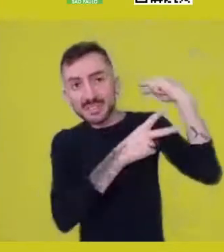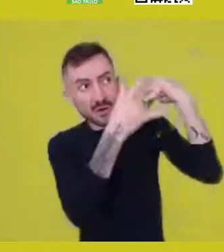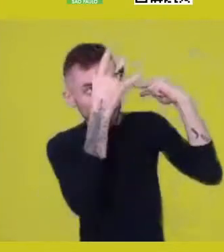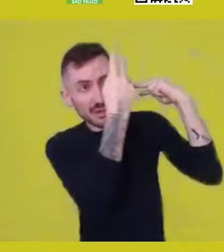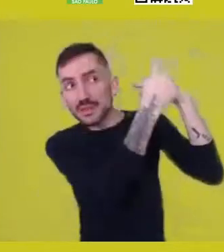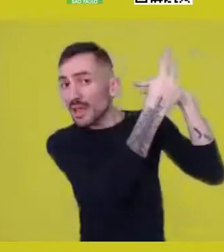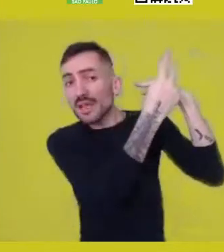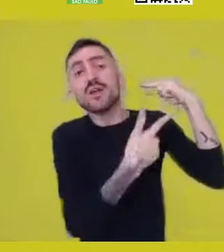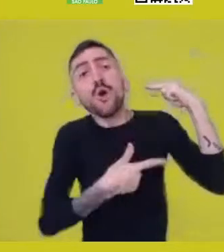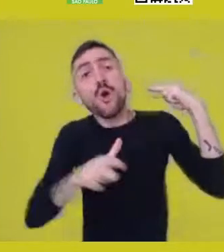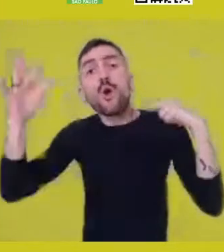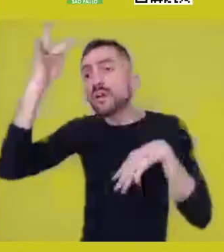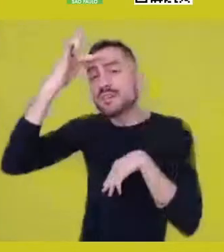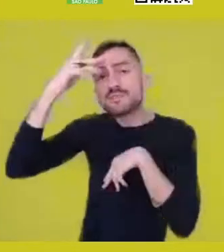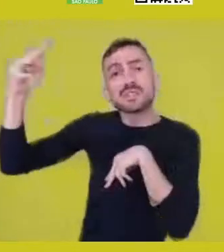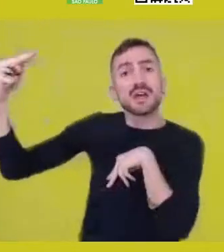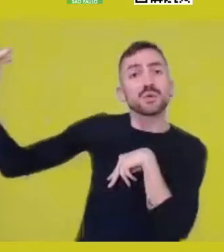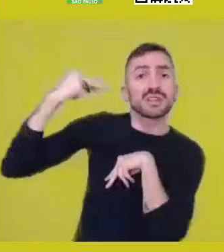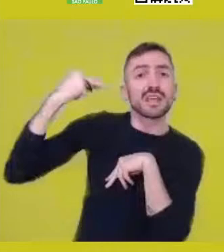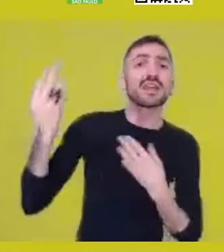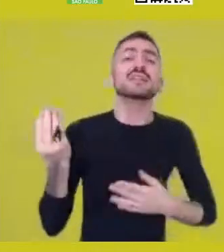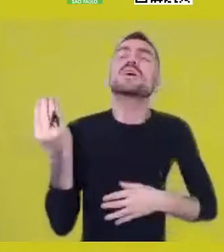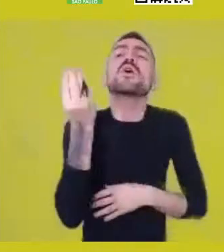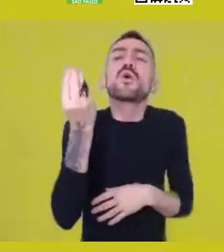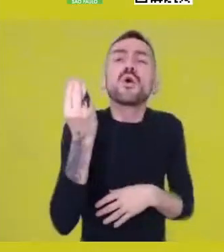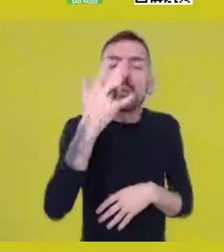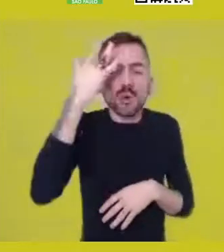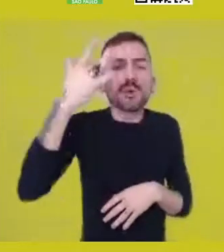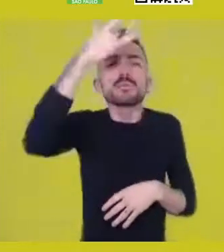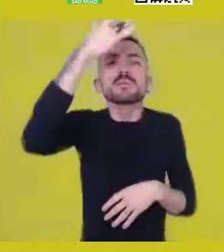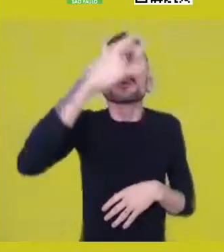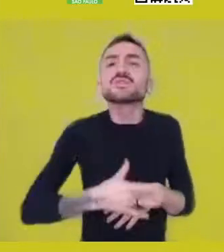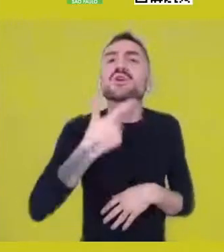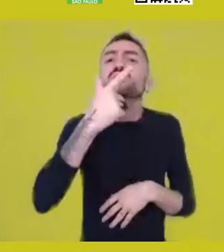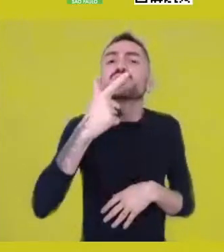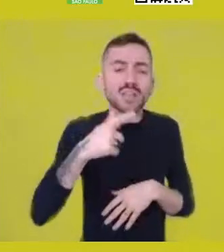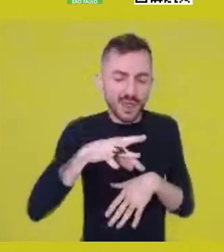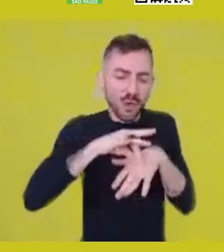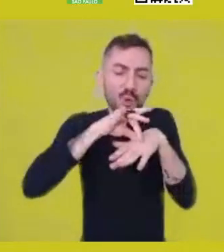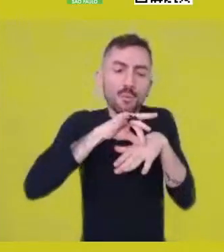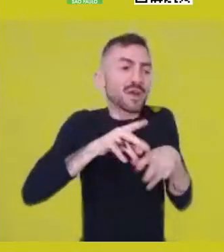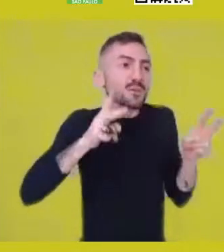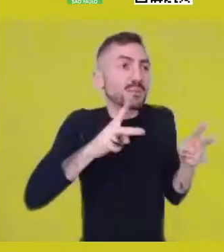an individual disconnected from this human reality presented to us,